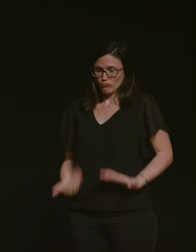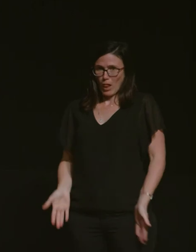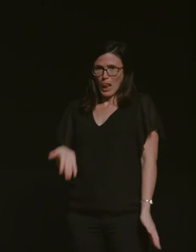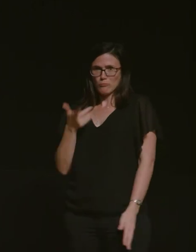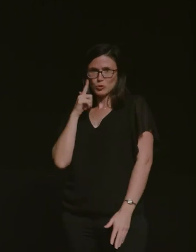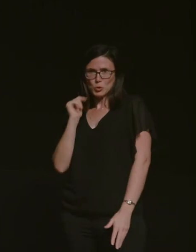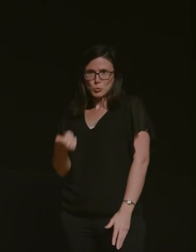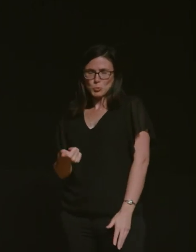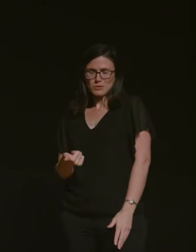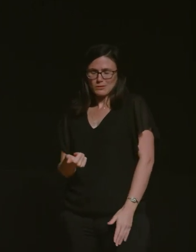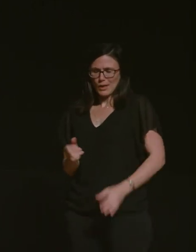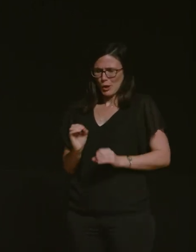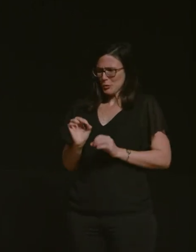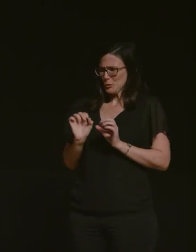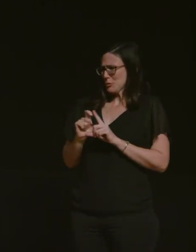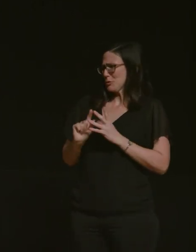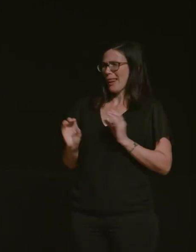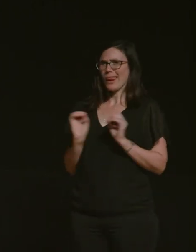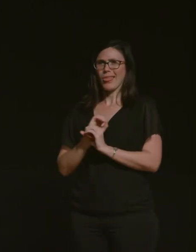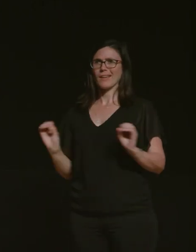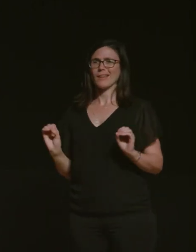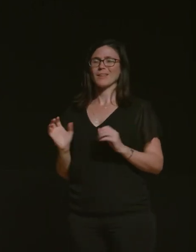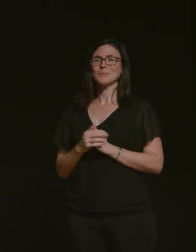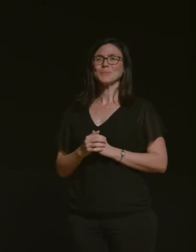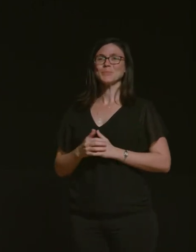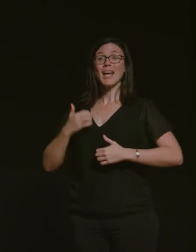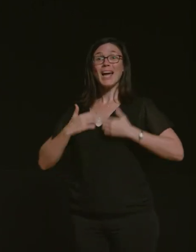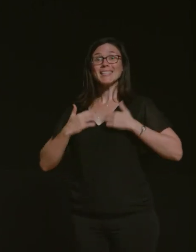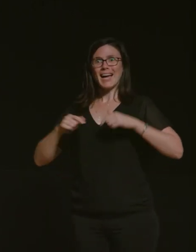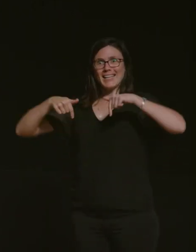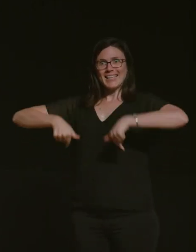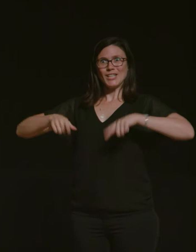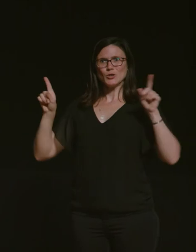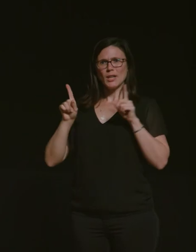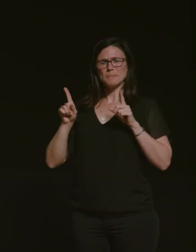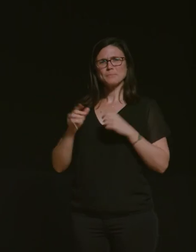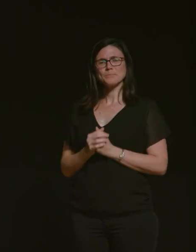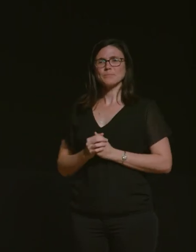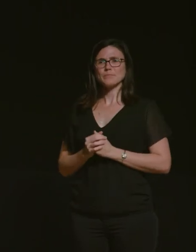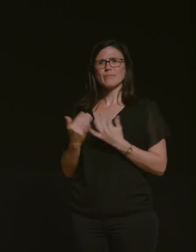i did nothing but i'm really excited to be here tonight on how many people here are motorcycle